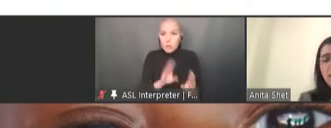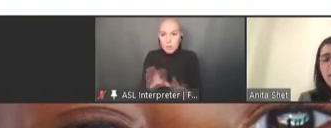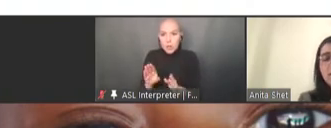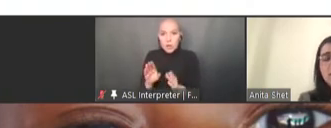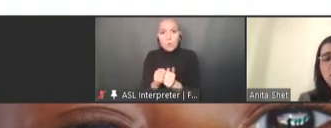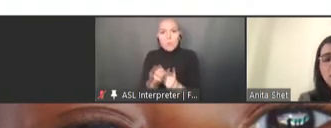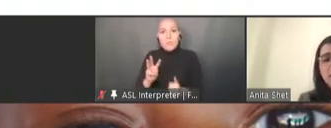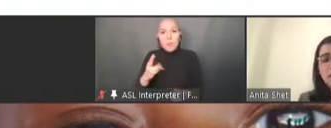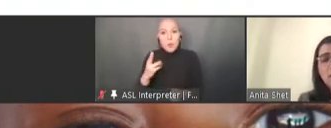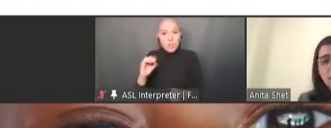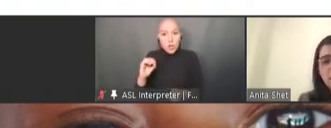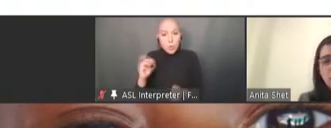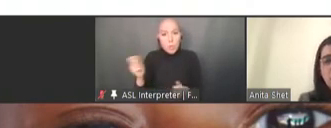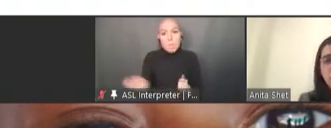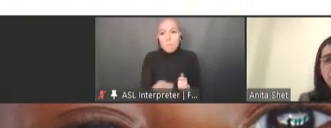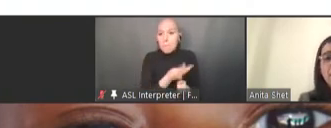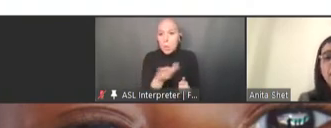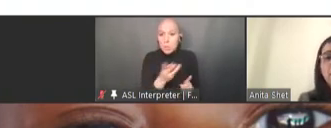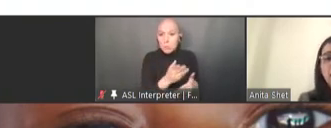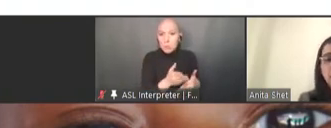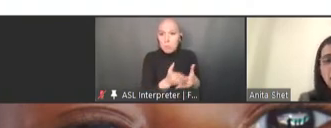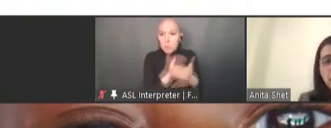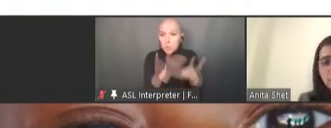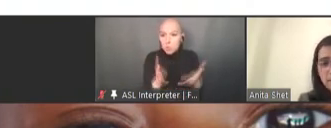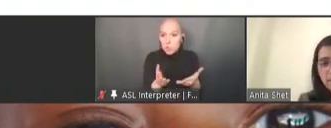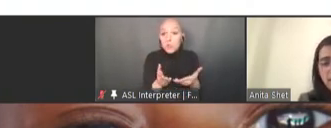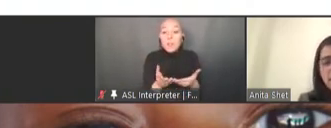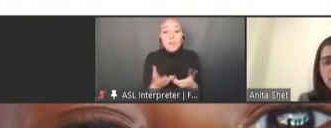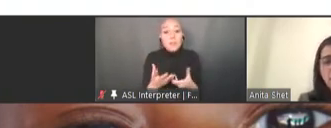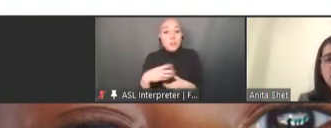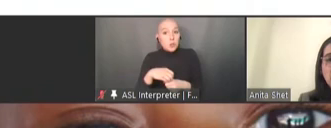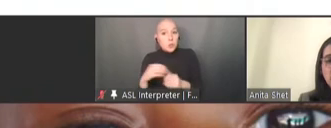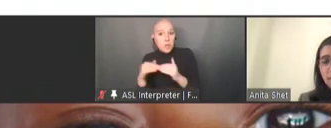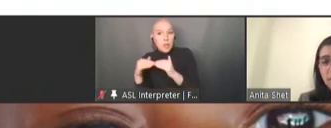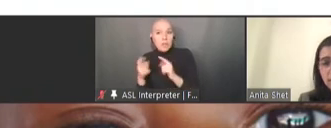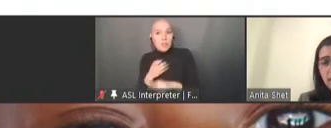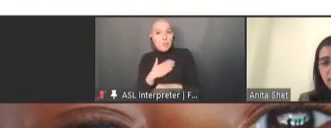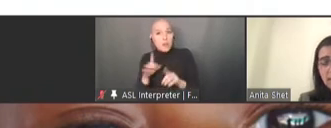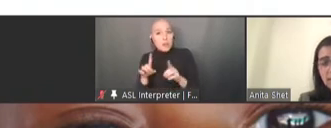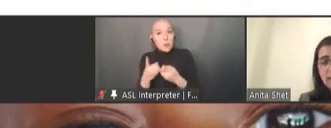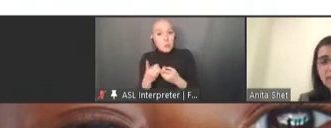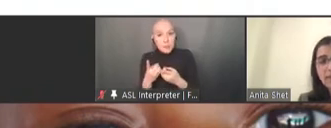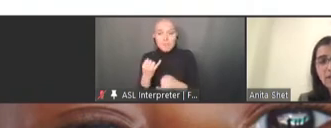including colleagues from my department at the International Vaccine Access Center at Johns